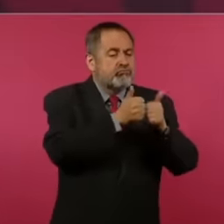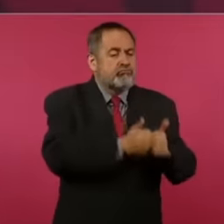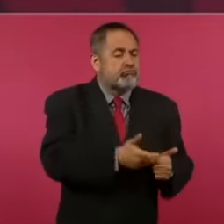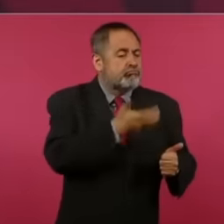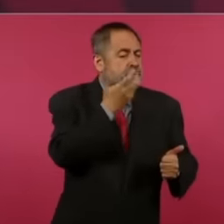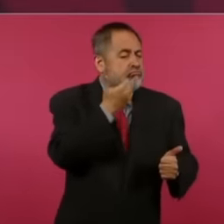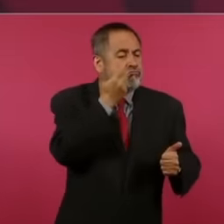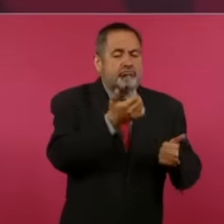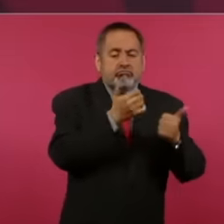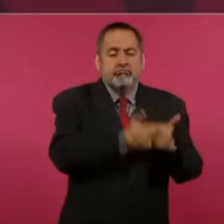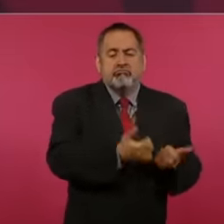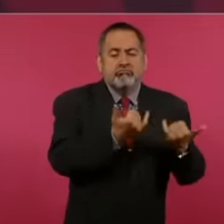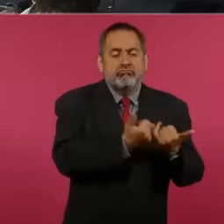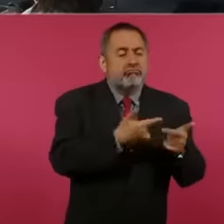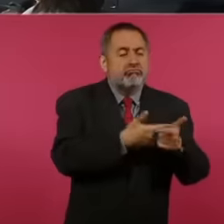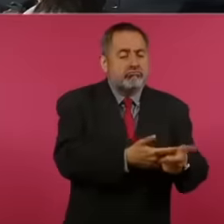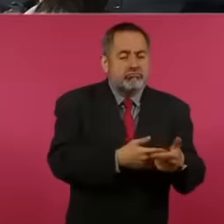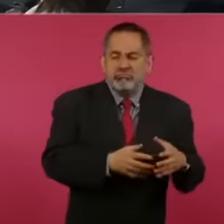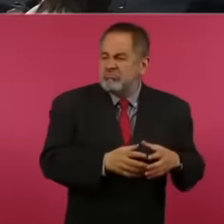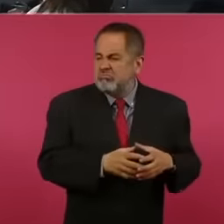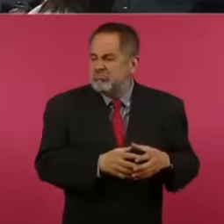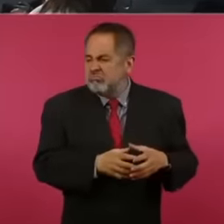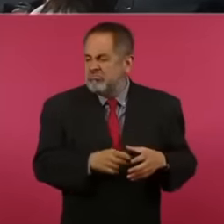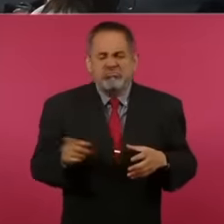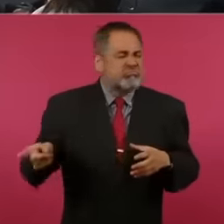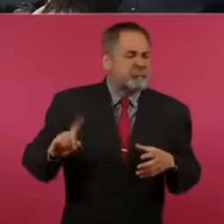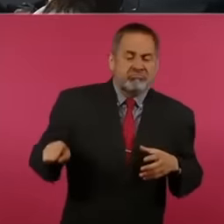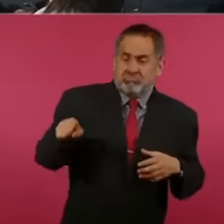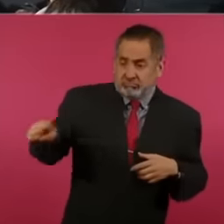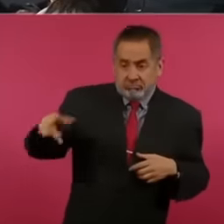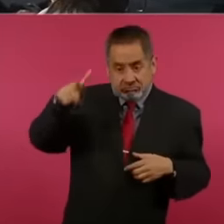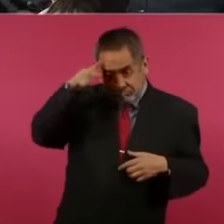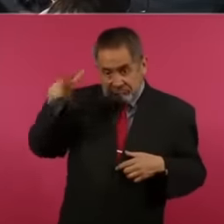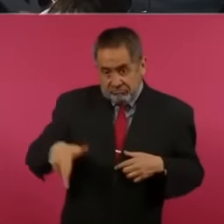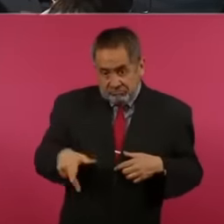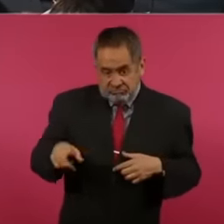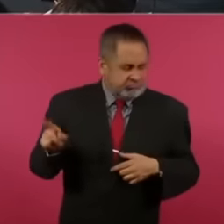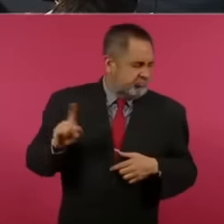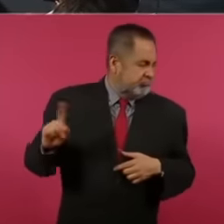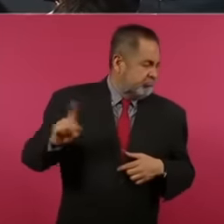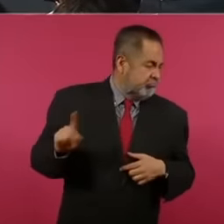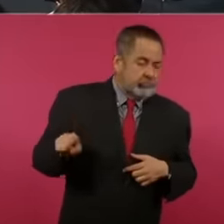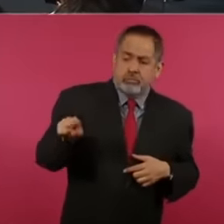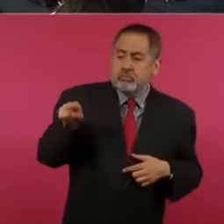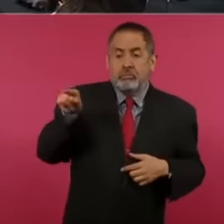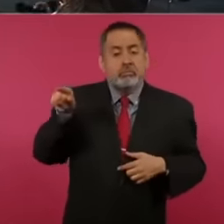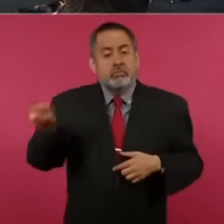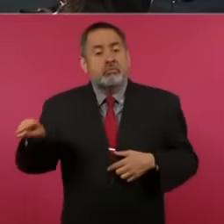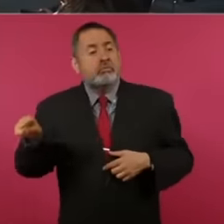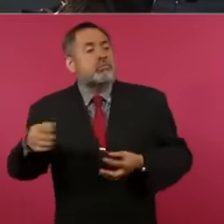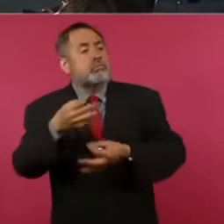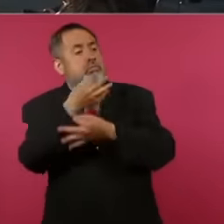who did not forgive Hidalgo who has proclaimed the abolition of slavery